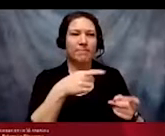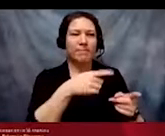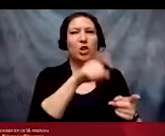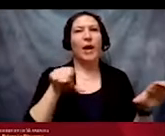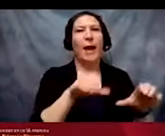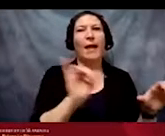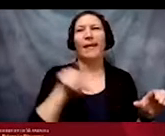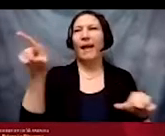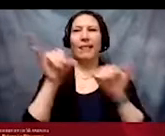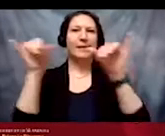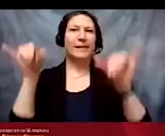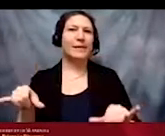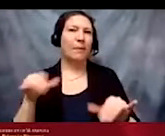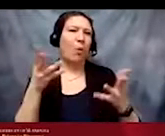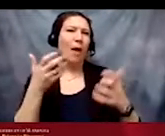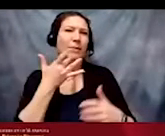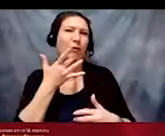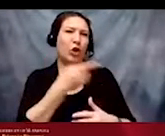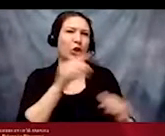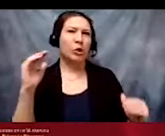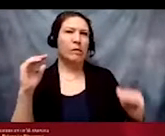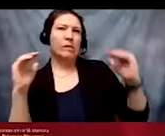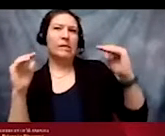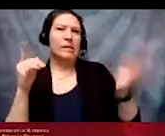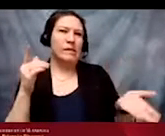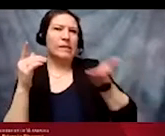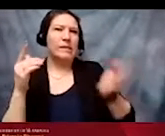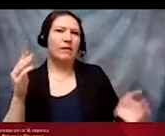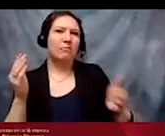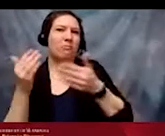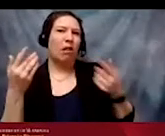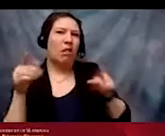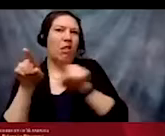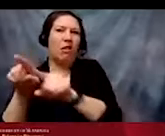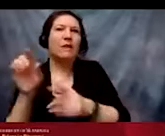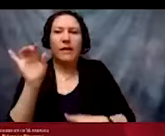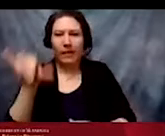that the system prefers more valuable and more normal.